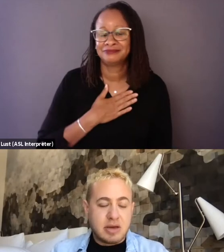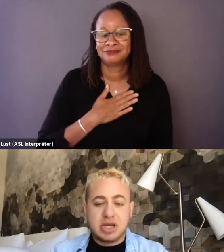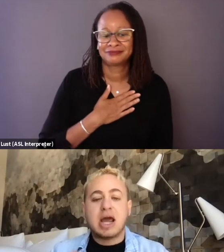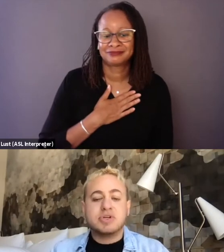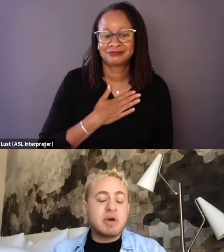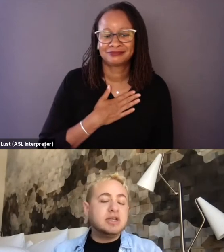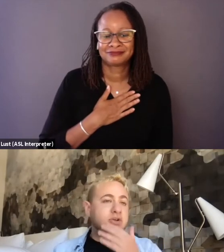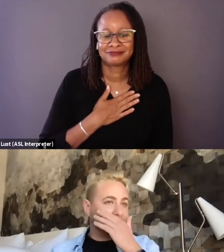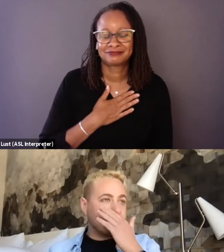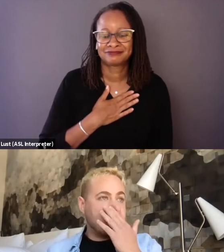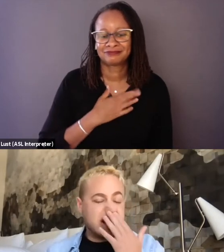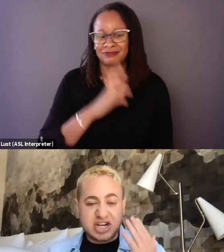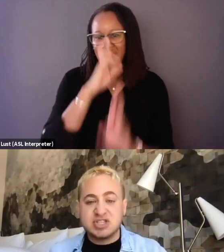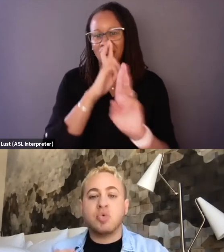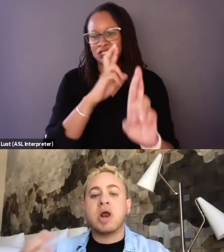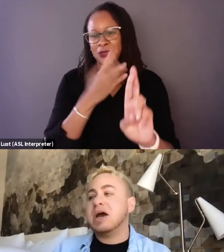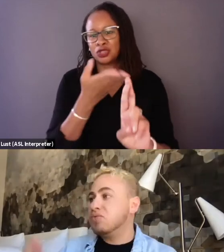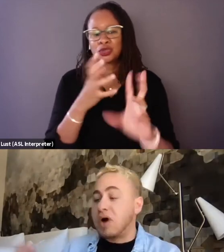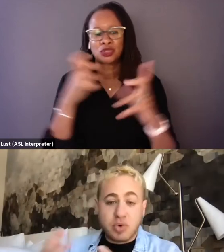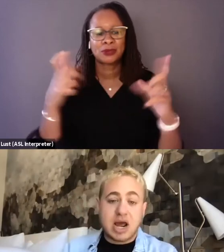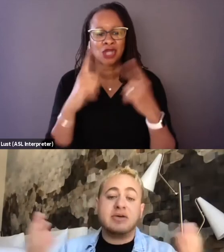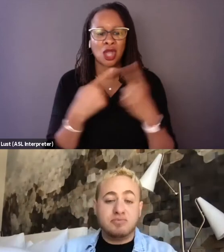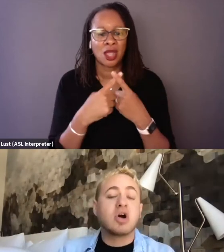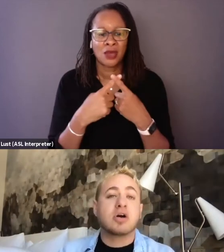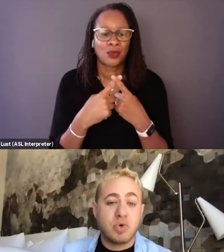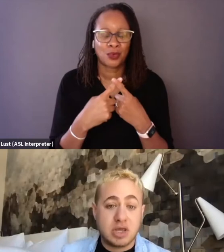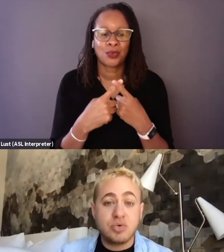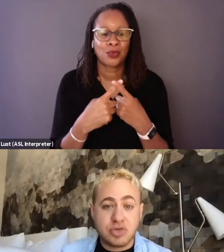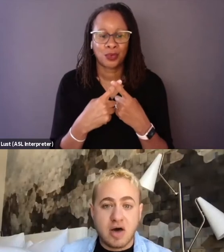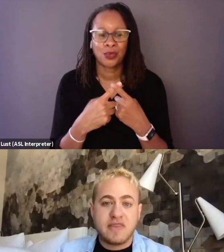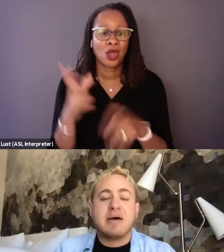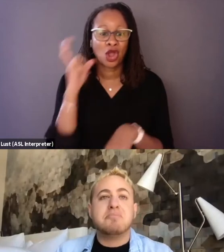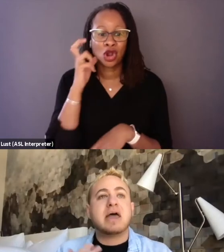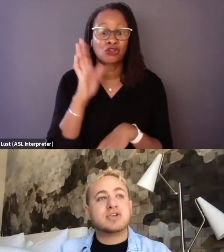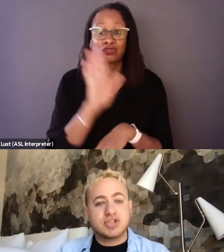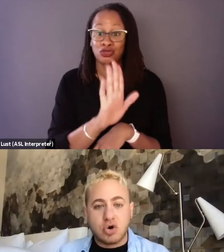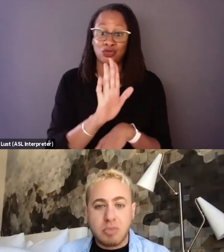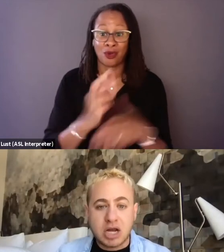I mean, I respect you so much, and so when I heard what you thought, that meant so much